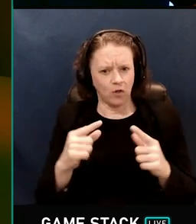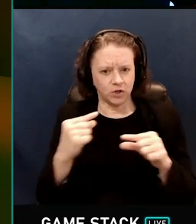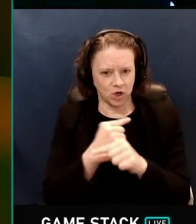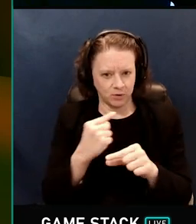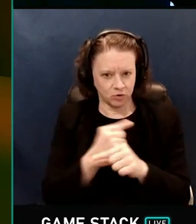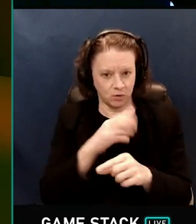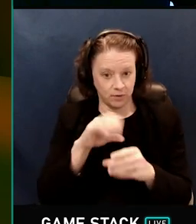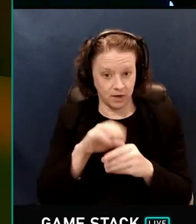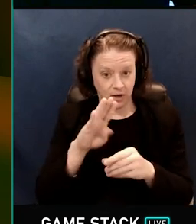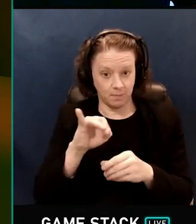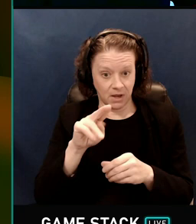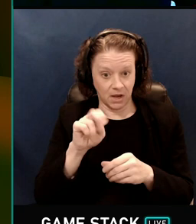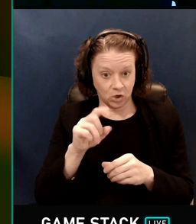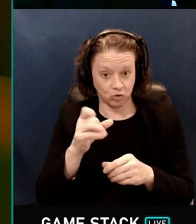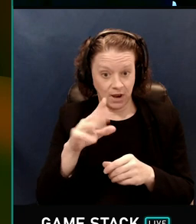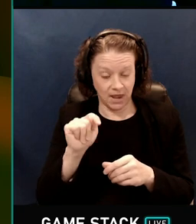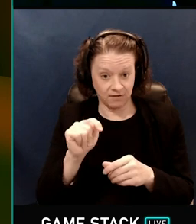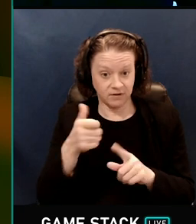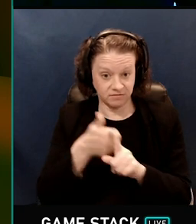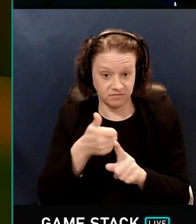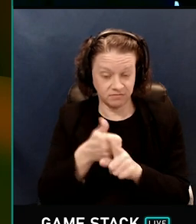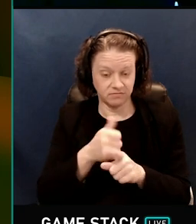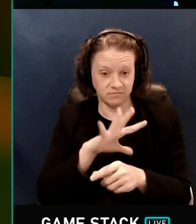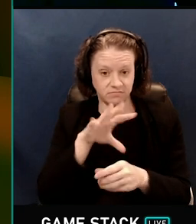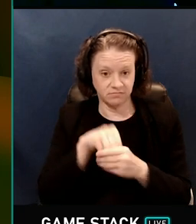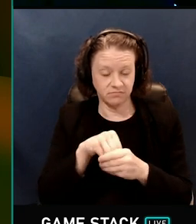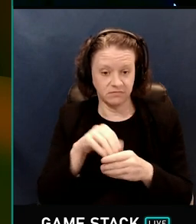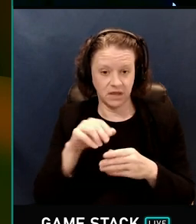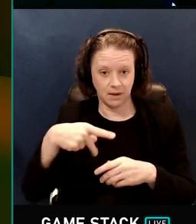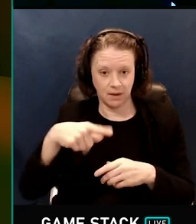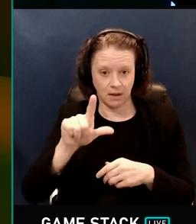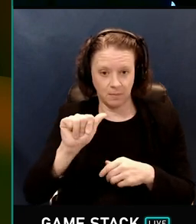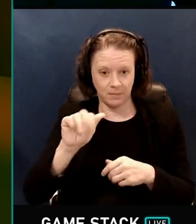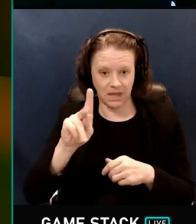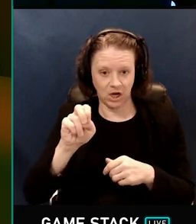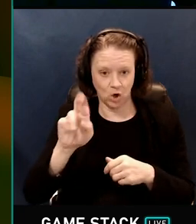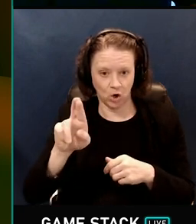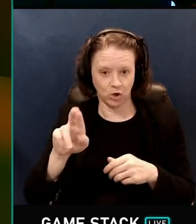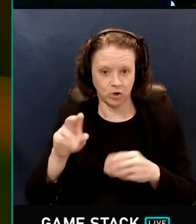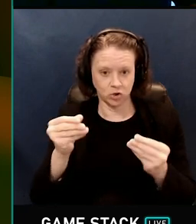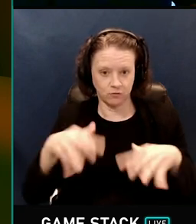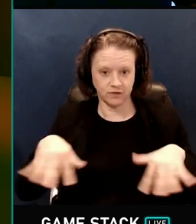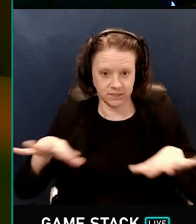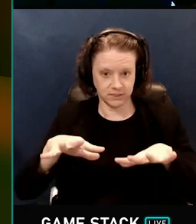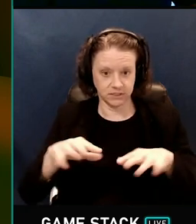So the logic to determine if pixels are part of the same surface can be simplified.